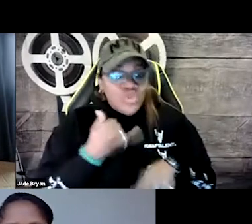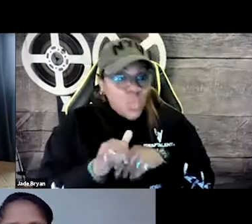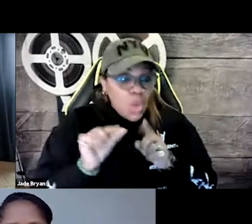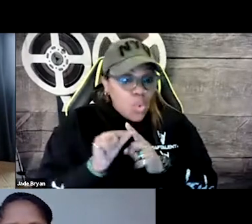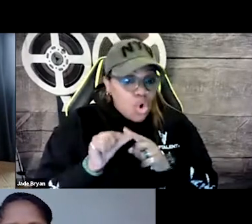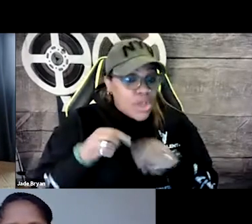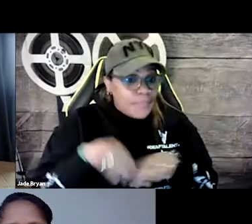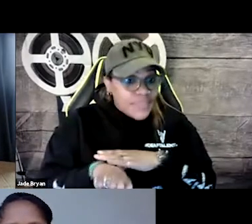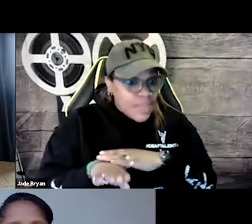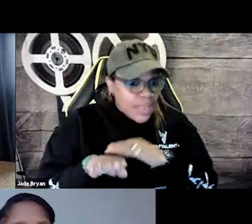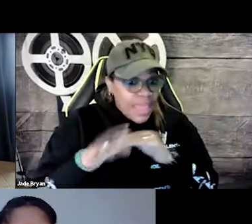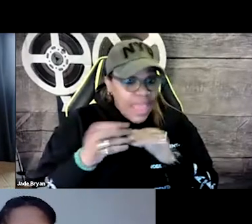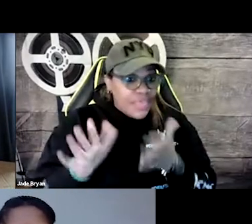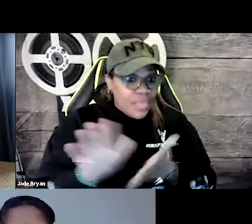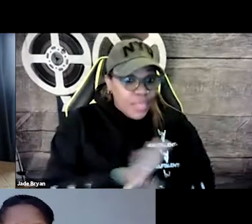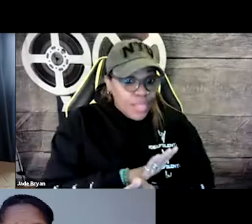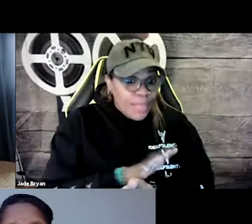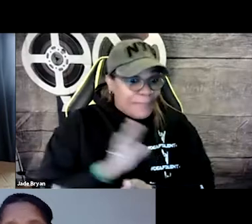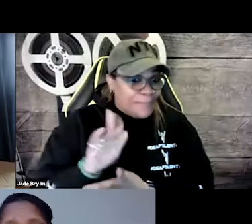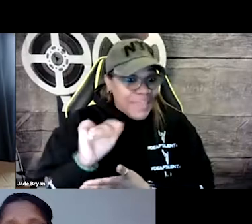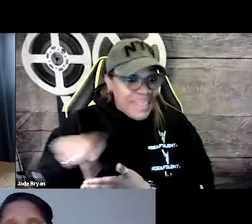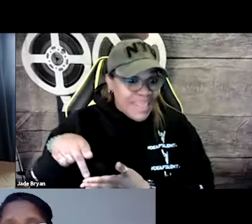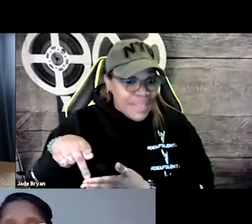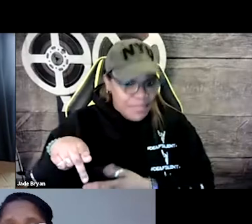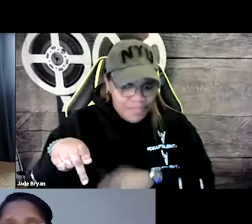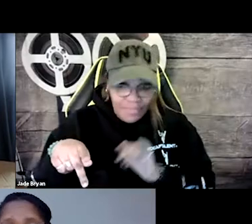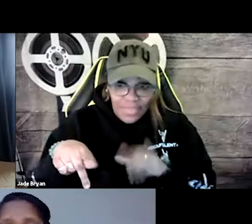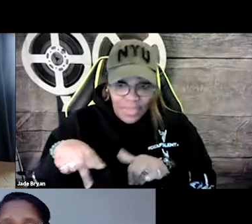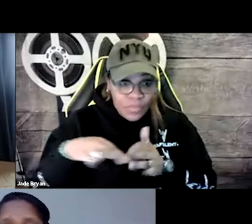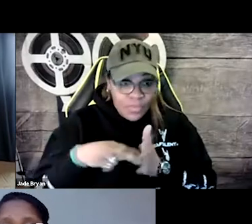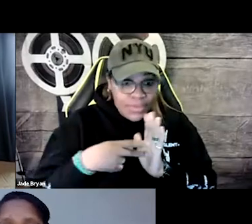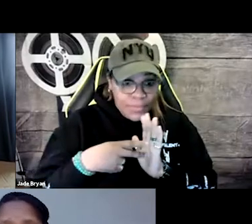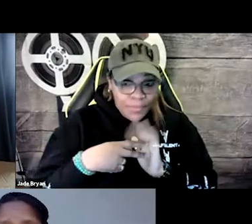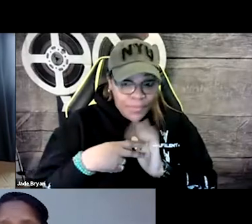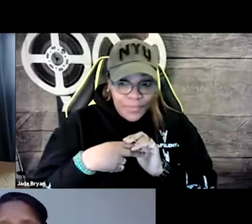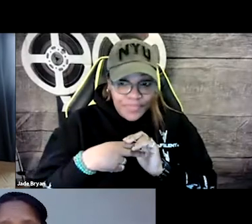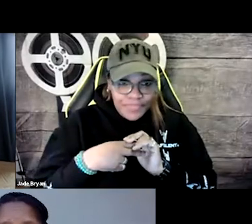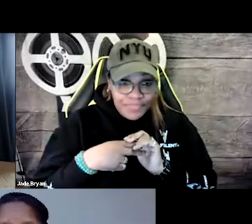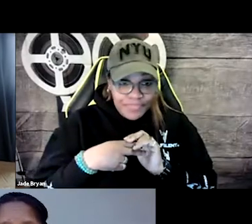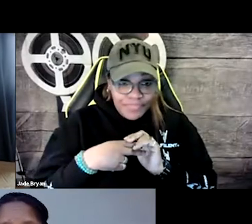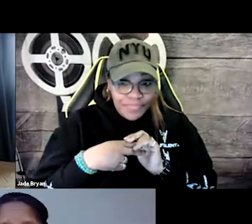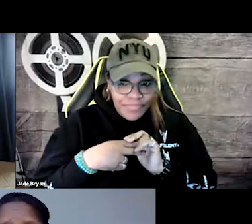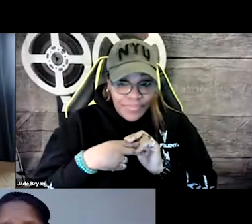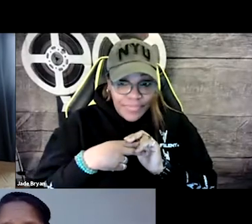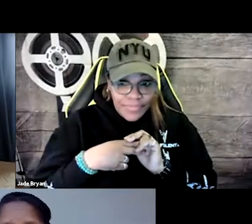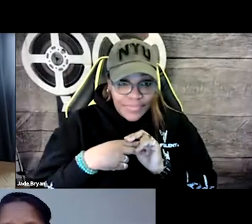So for example, if there's a swear word being said and then it's kind of bleeped out on the caption, is that what you're meaning?